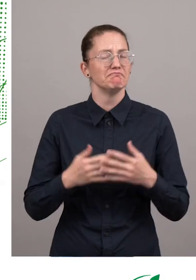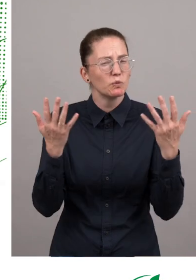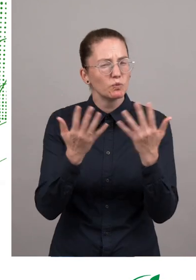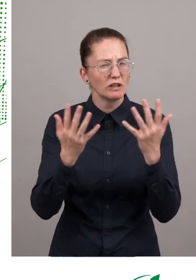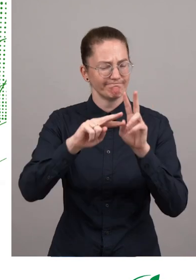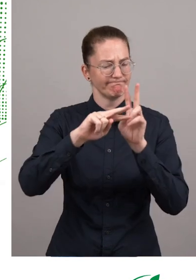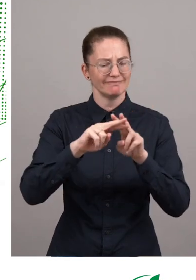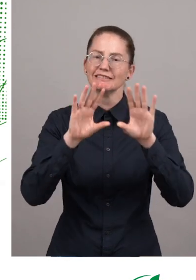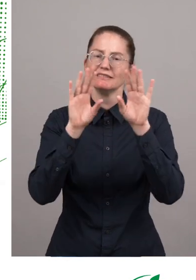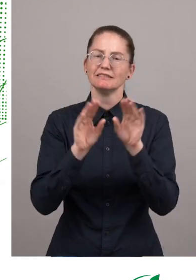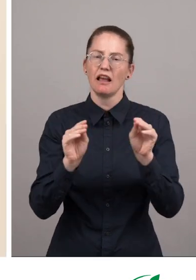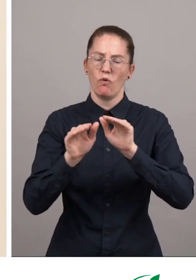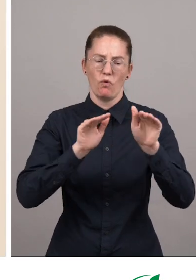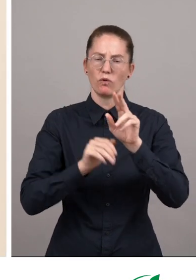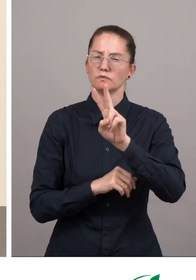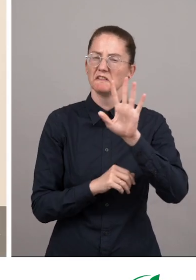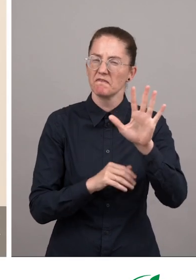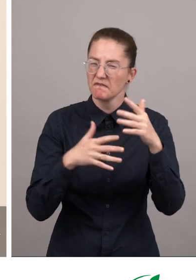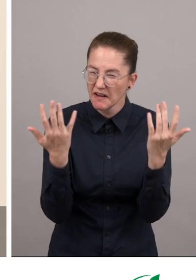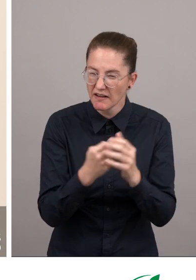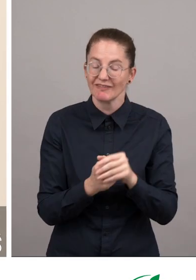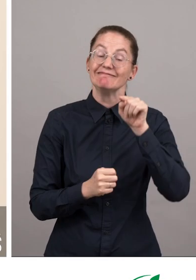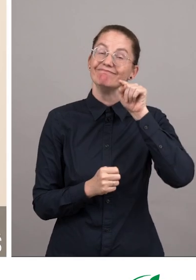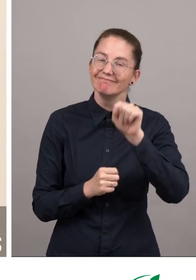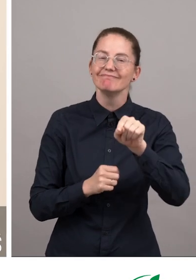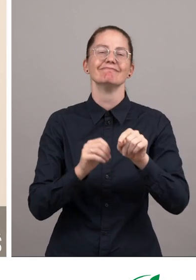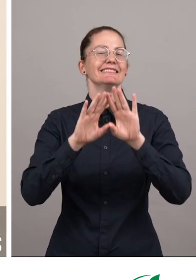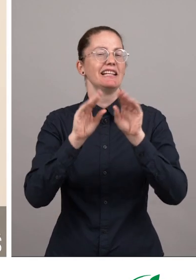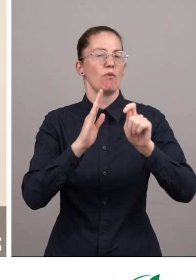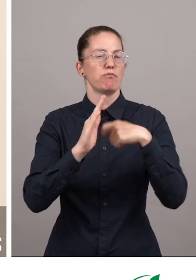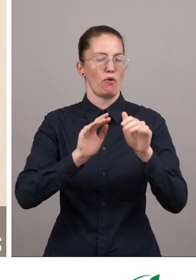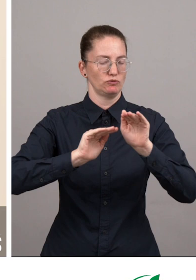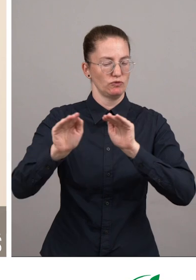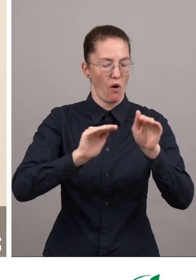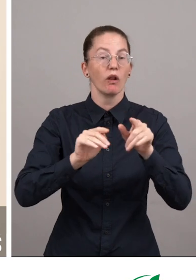What is this #ZeroCall25? The Zero Project Call for